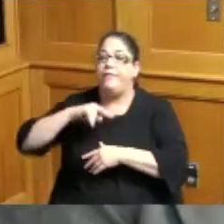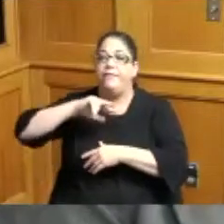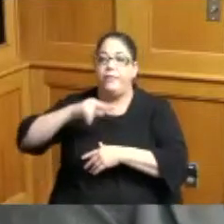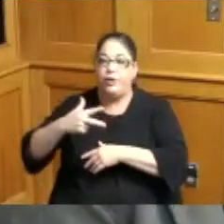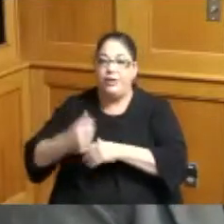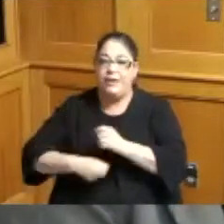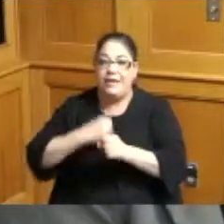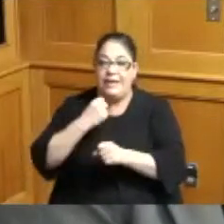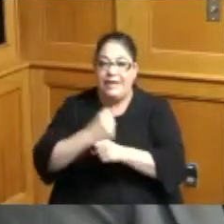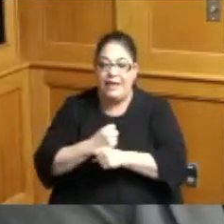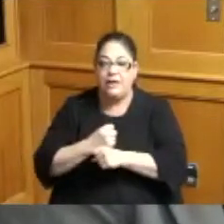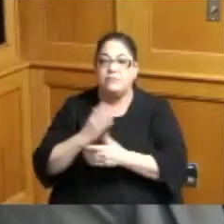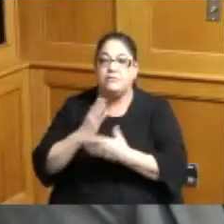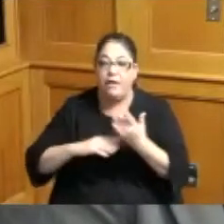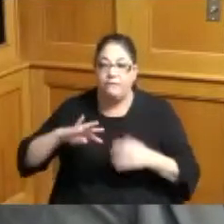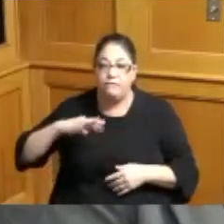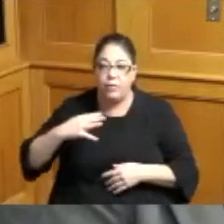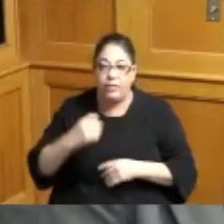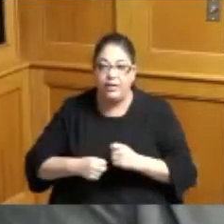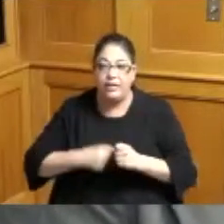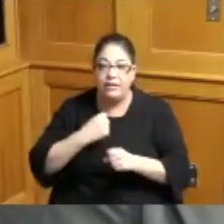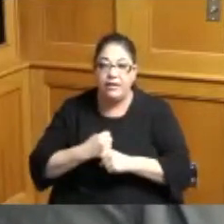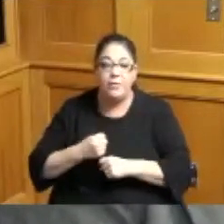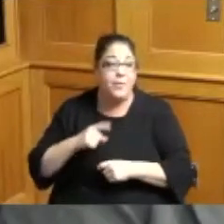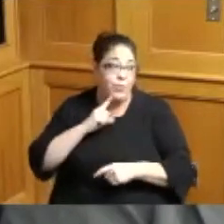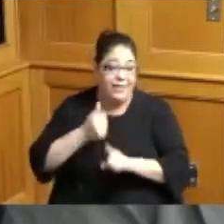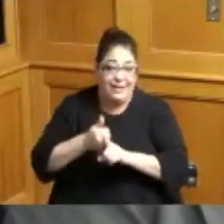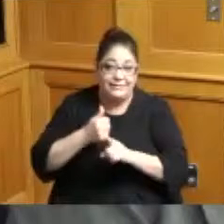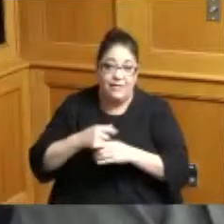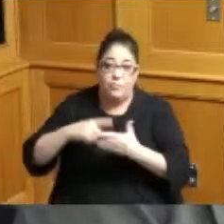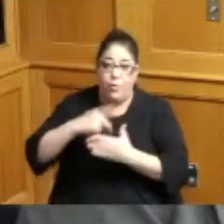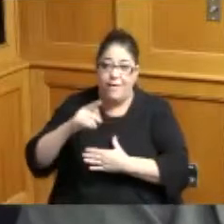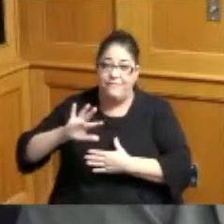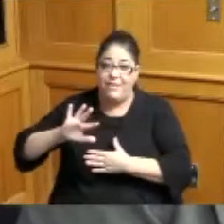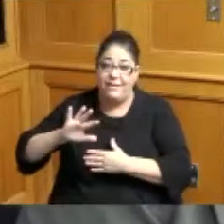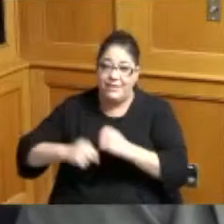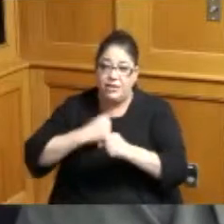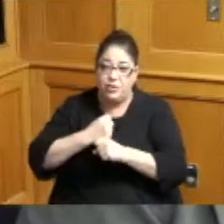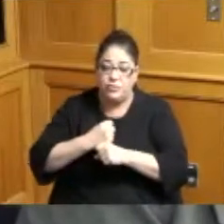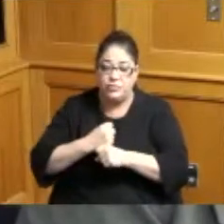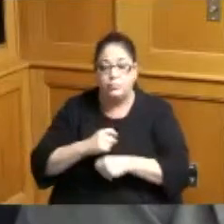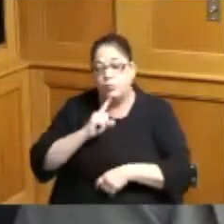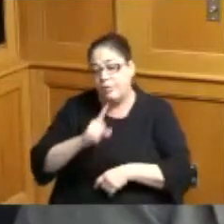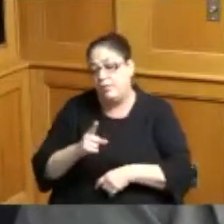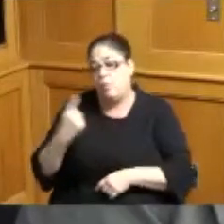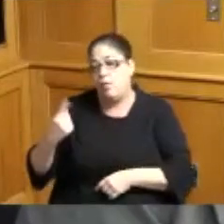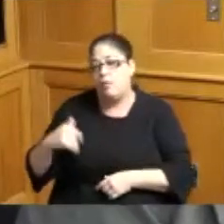some of them in fourth year that's a fifth year program one of the young men I'm going to give to